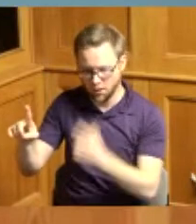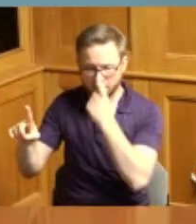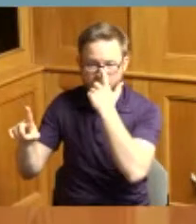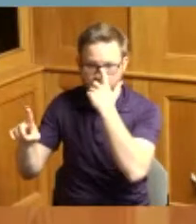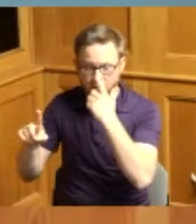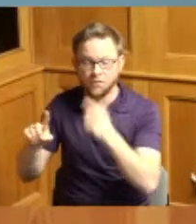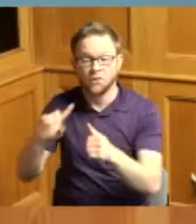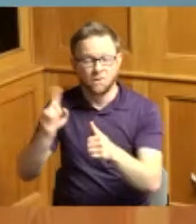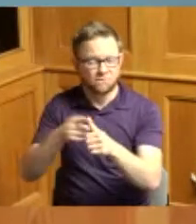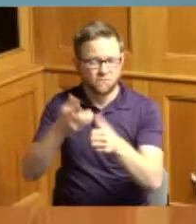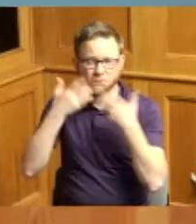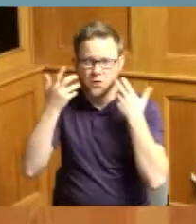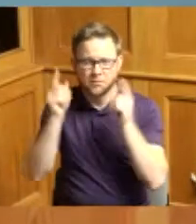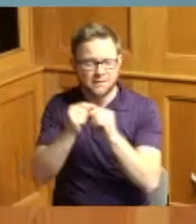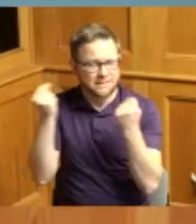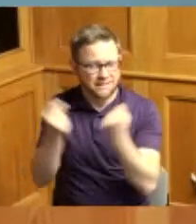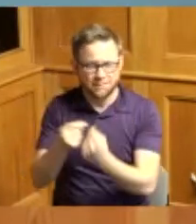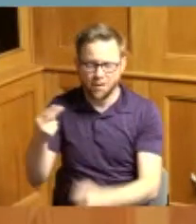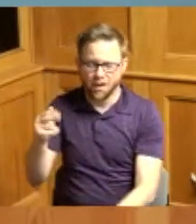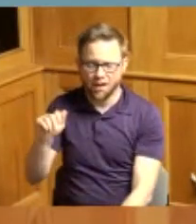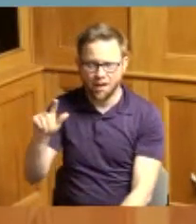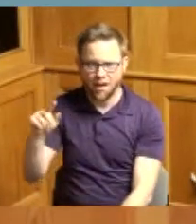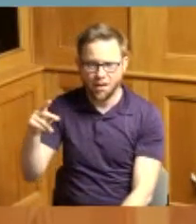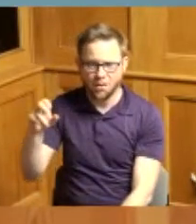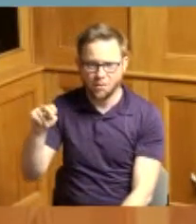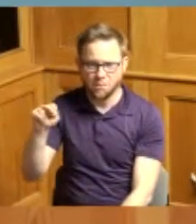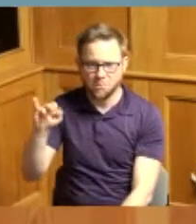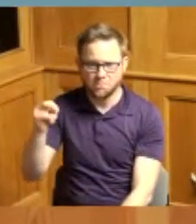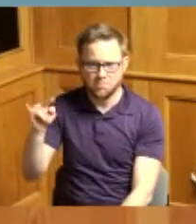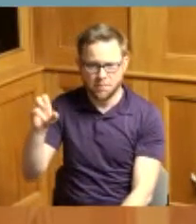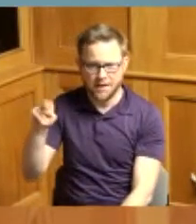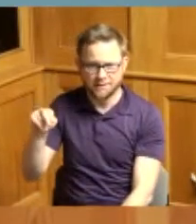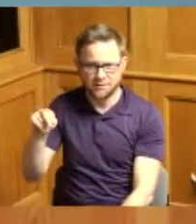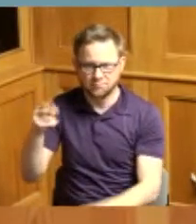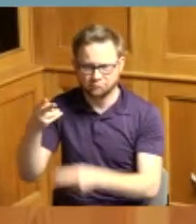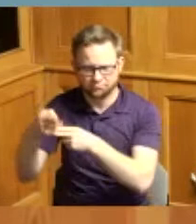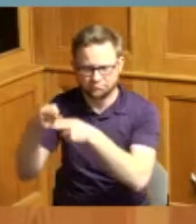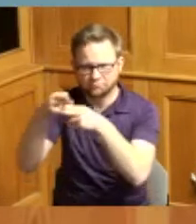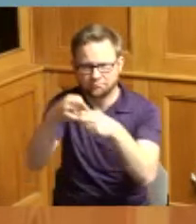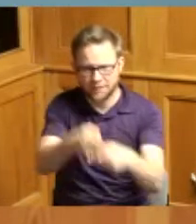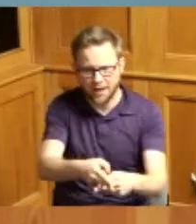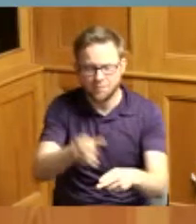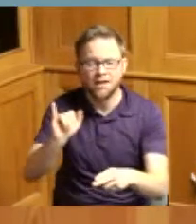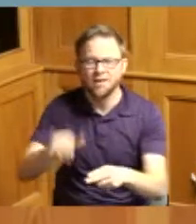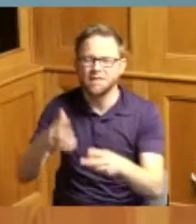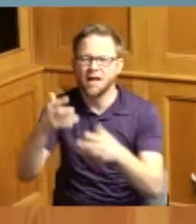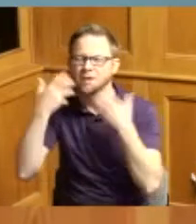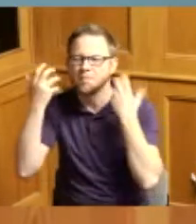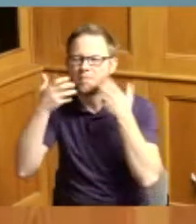founder Hal Pennington after the Bengal stove in the mother's kitchen and whereas